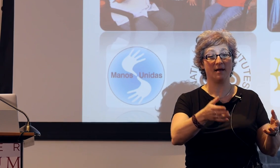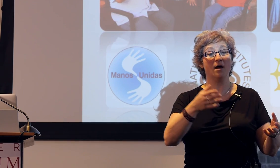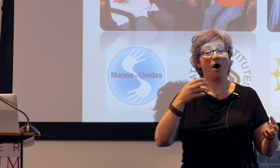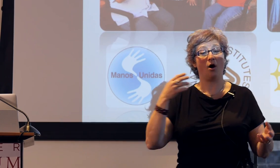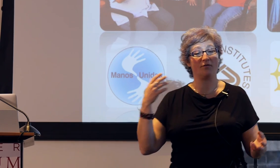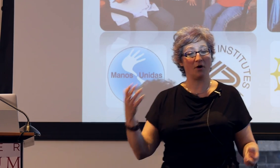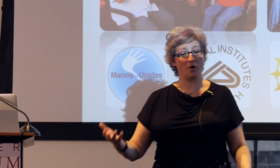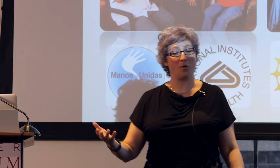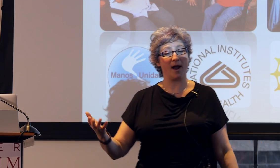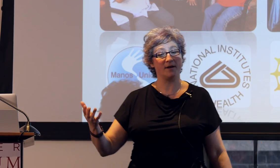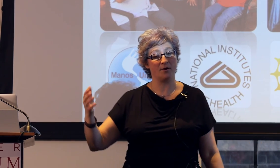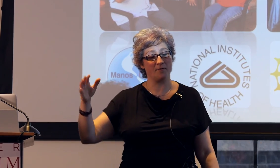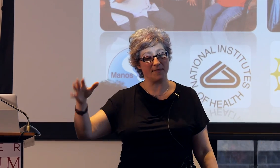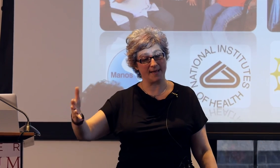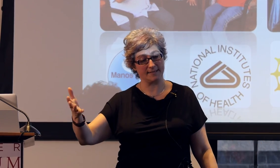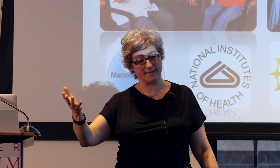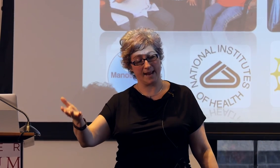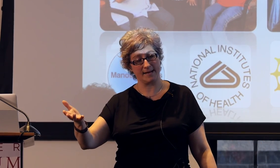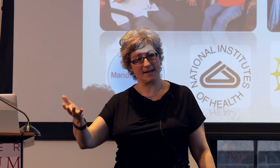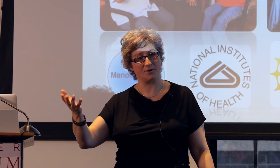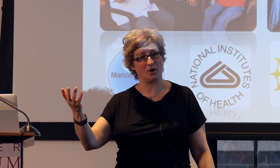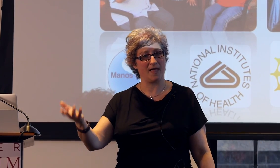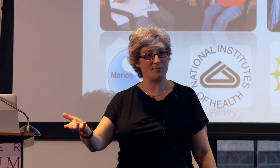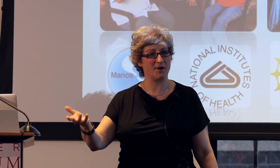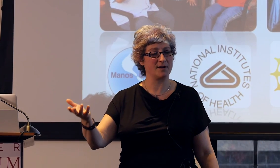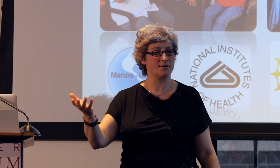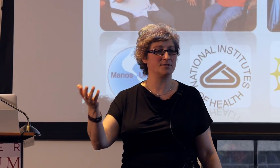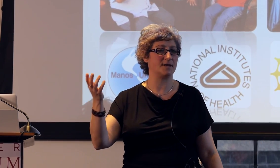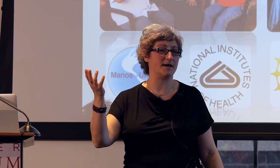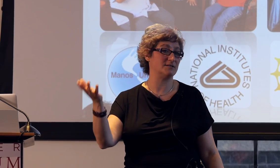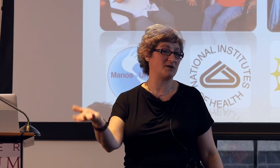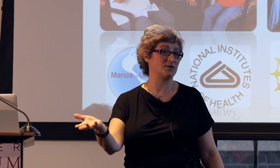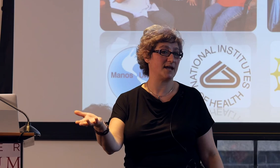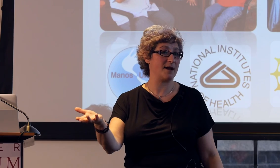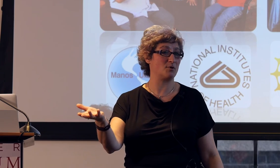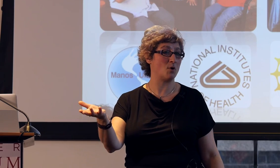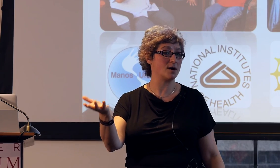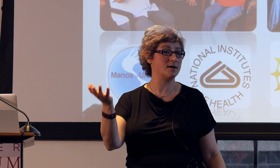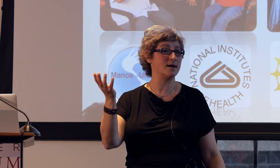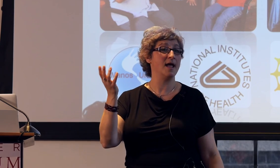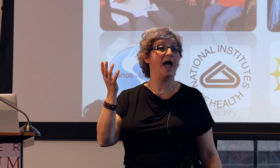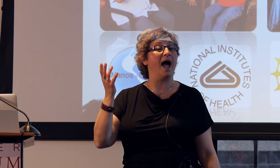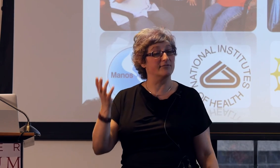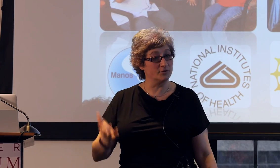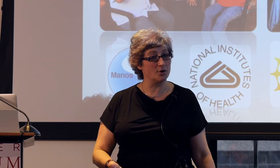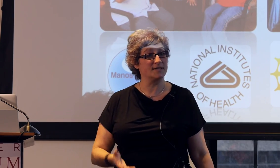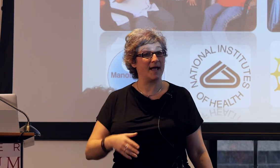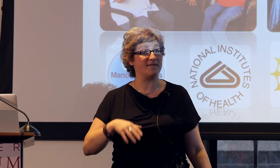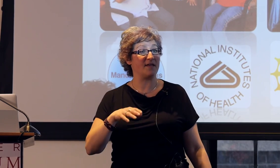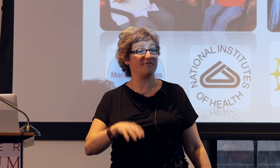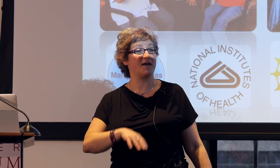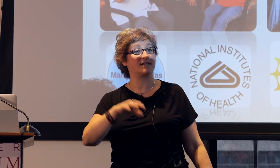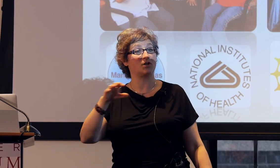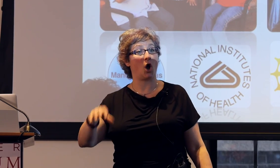although I know that Annie and her collaborators, especially Amber Martin, have looked at the effects